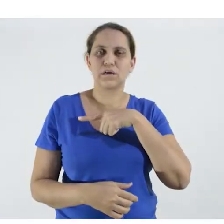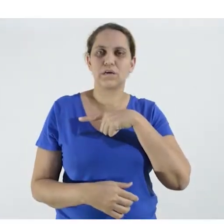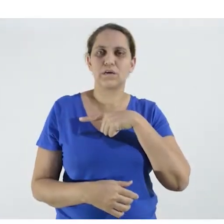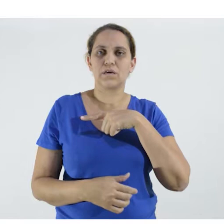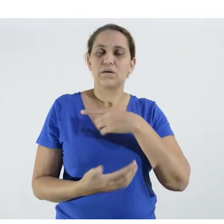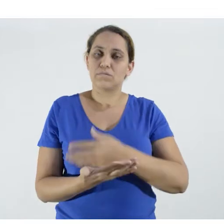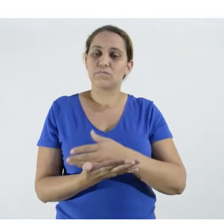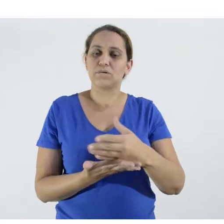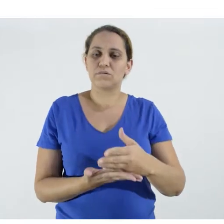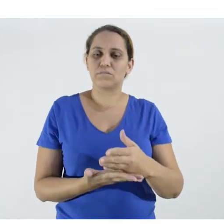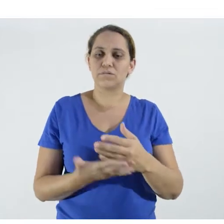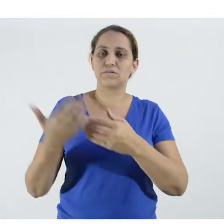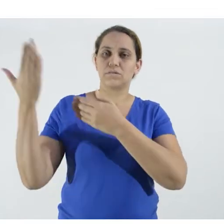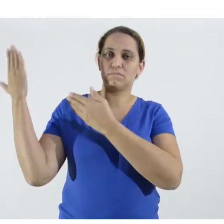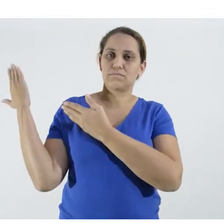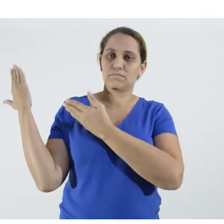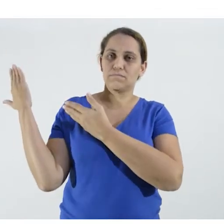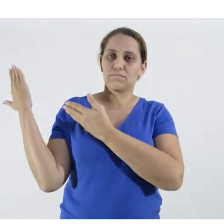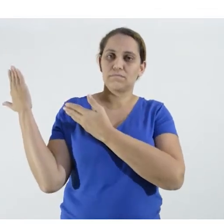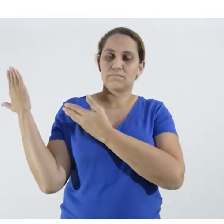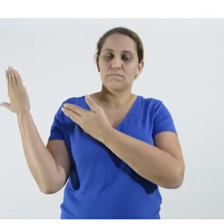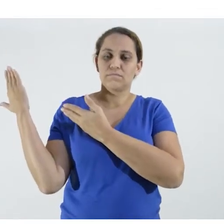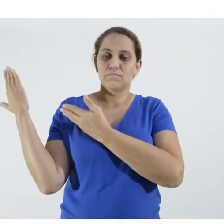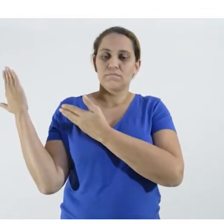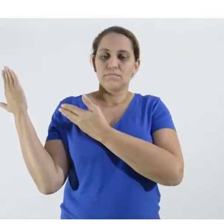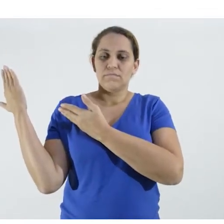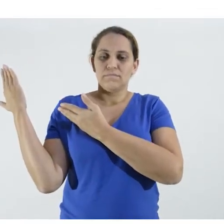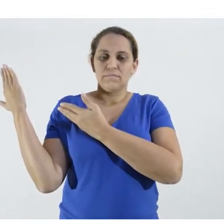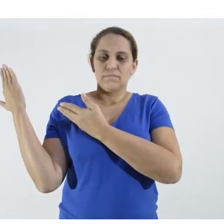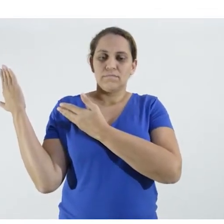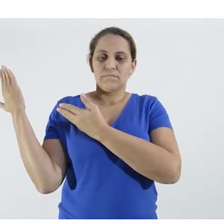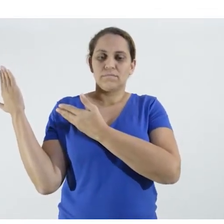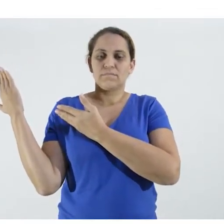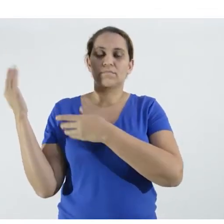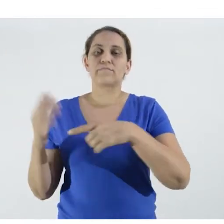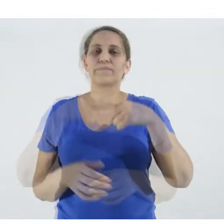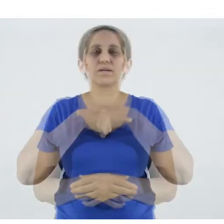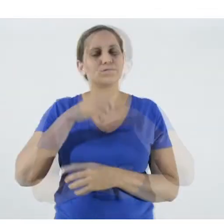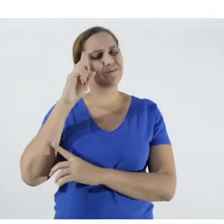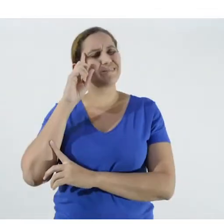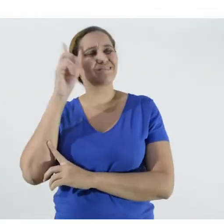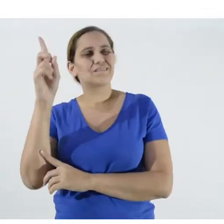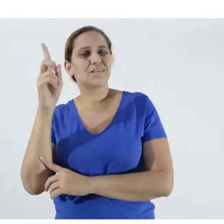16 voice messages, and we took a different approach.